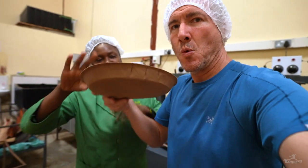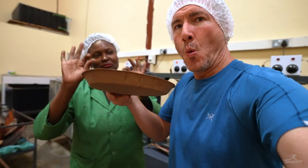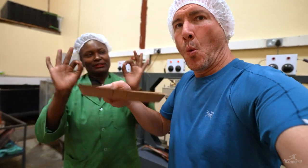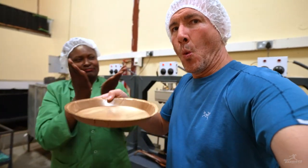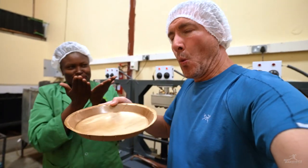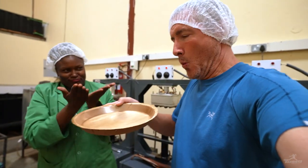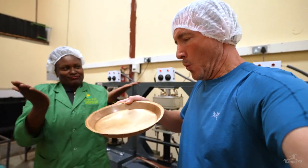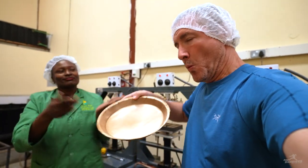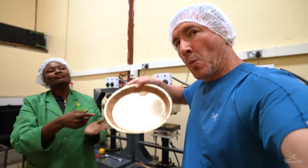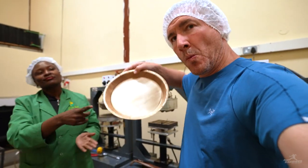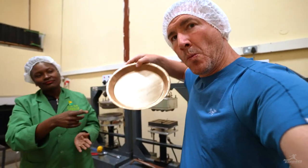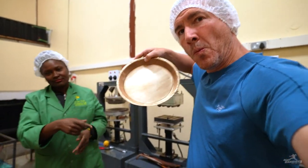They become flat.